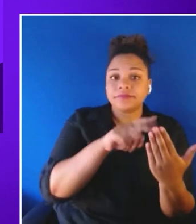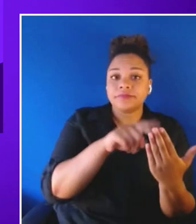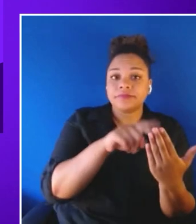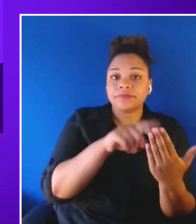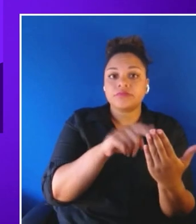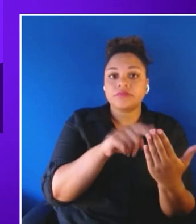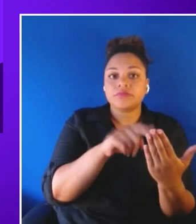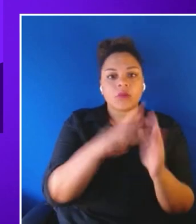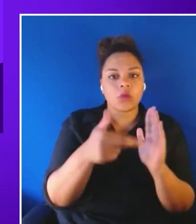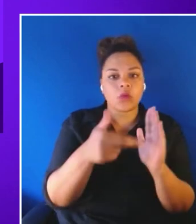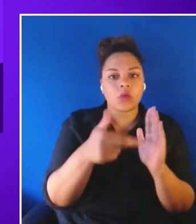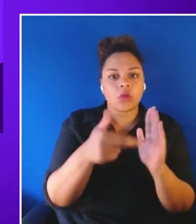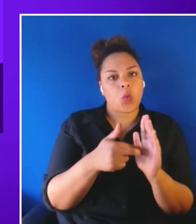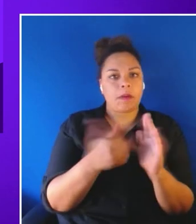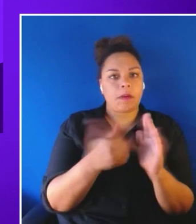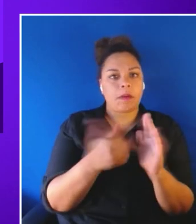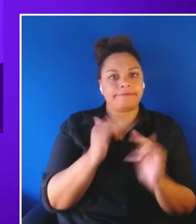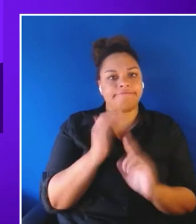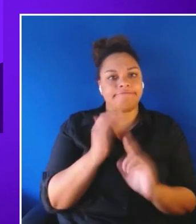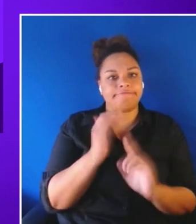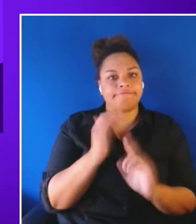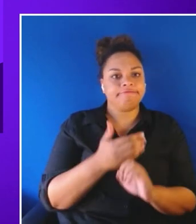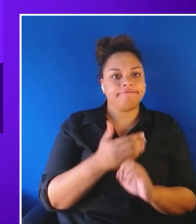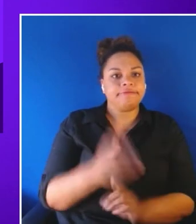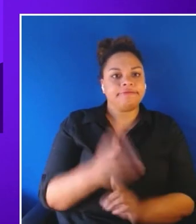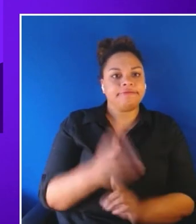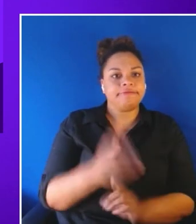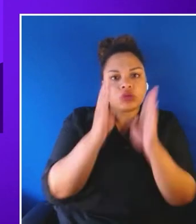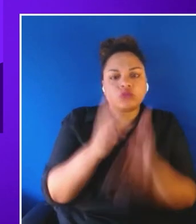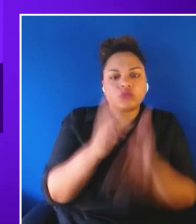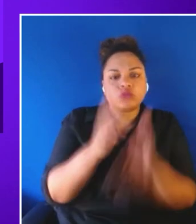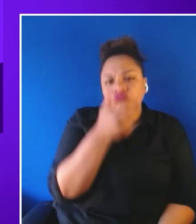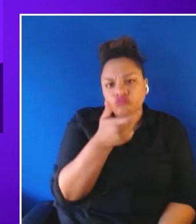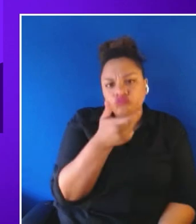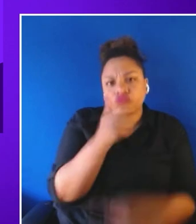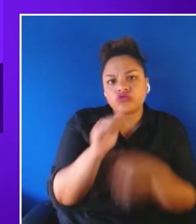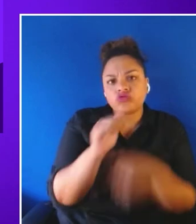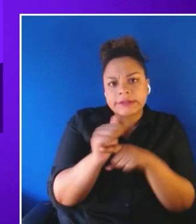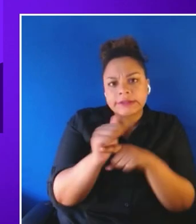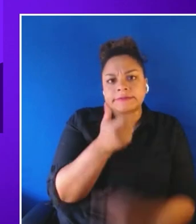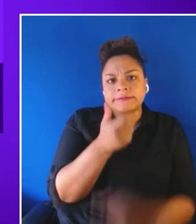where the image of a person watching the trainee implicitly expects a response from